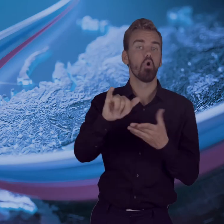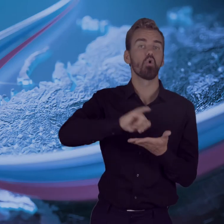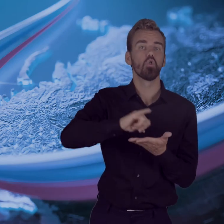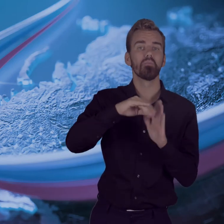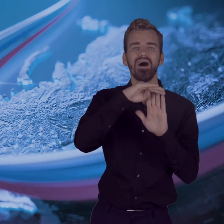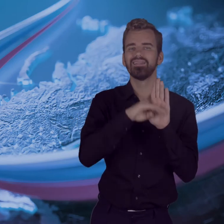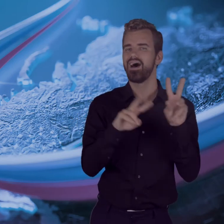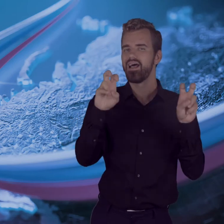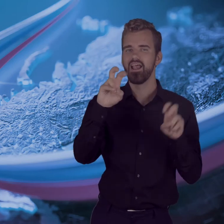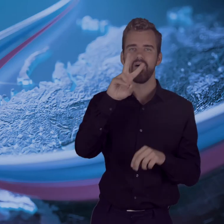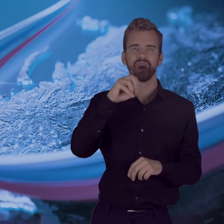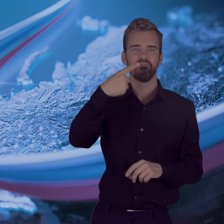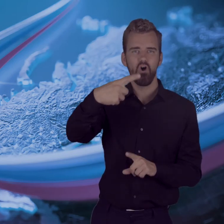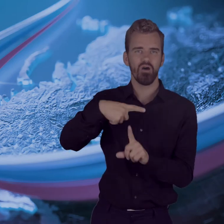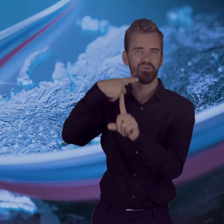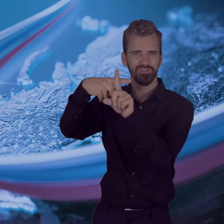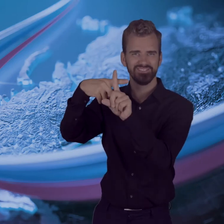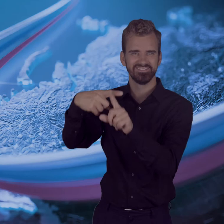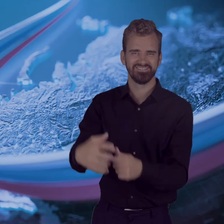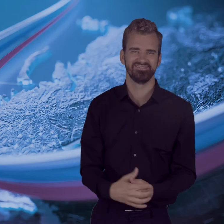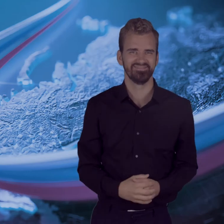and on the VOG Plus on Youtube channel.